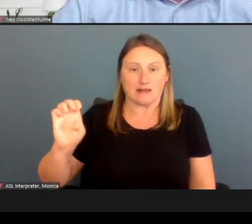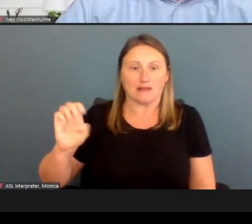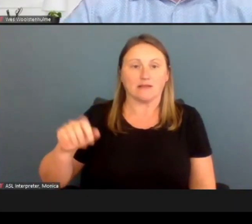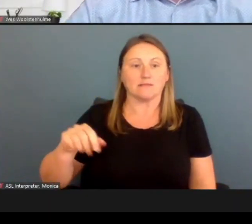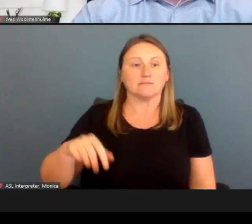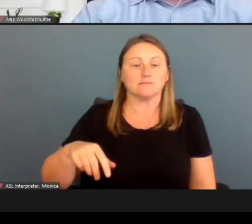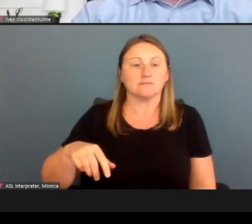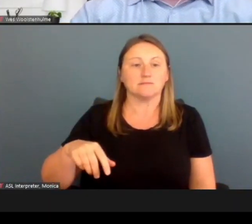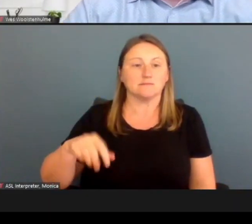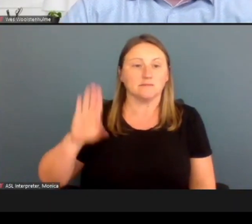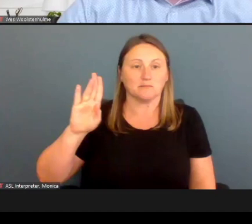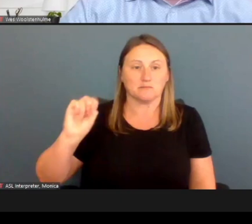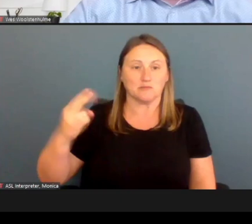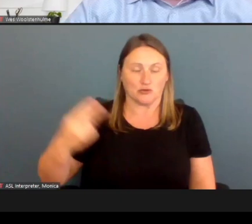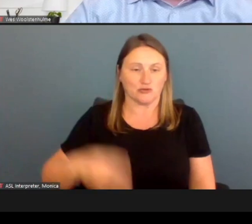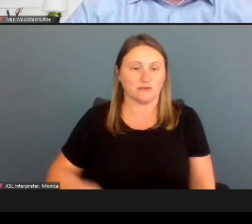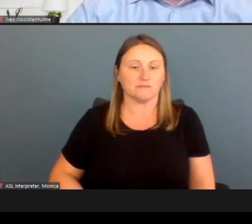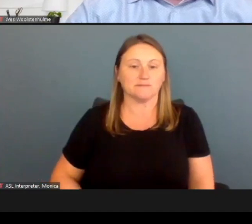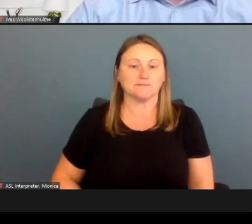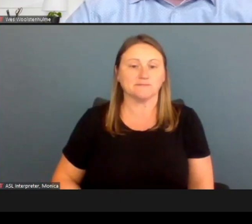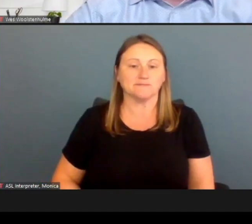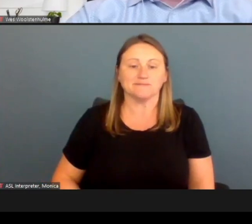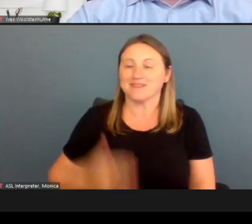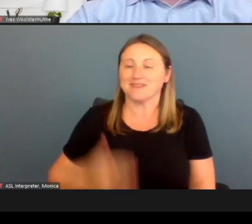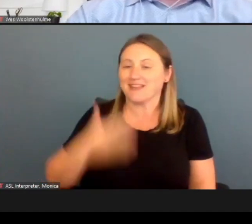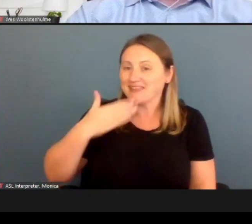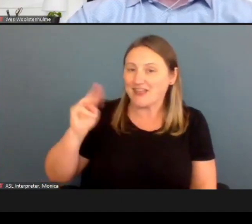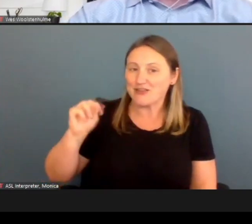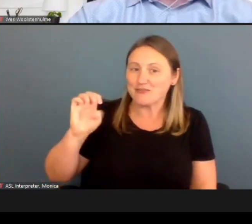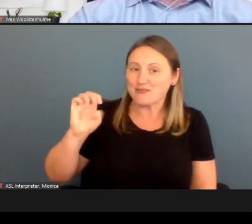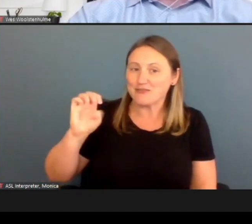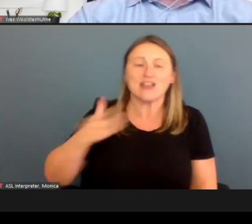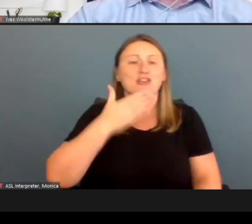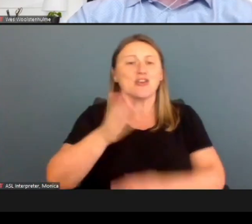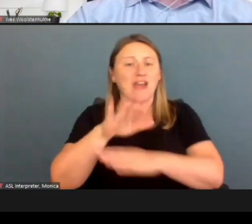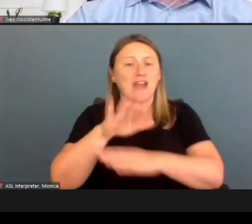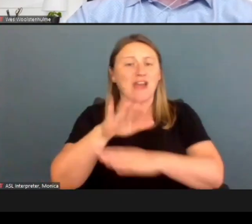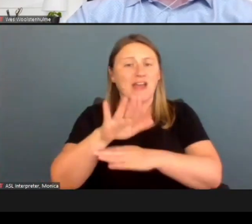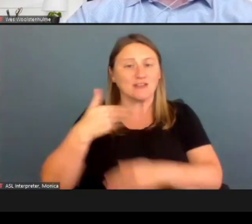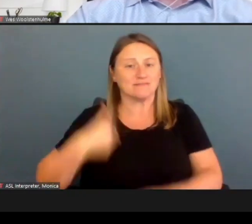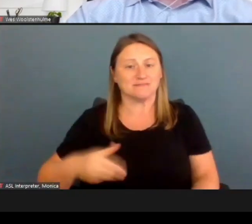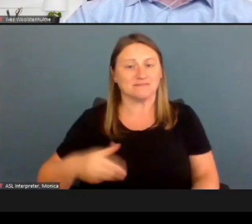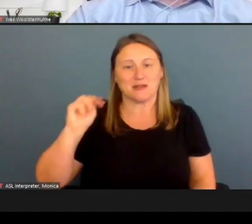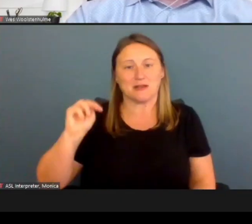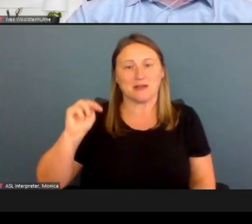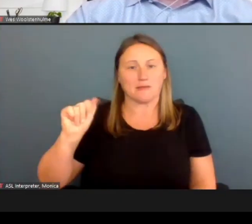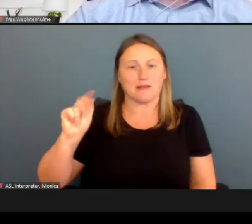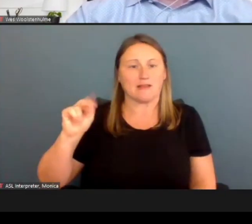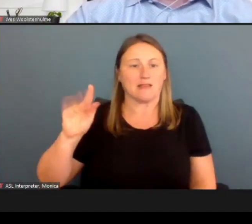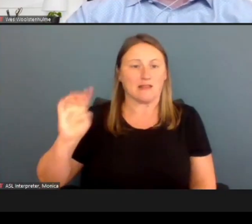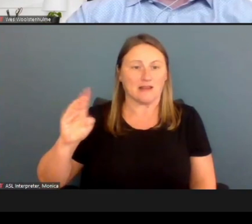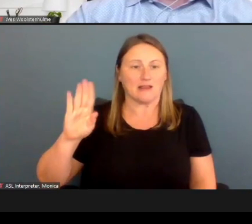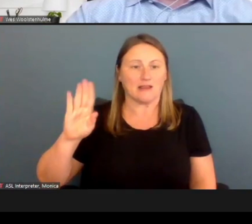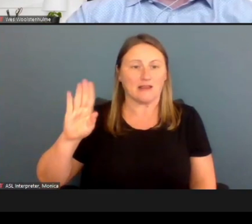Thank you, Melanie. Good afternoon, everyone. My name is Melanie Bush and I am deputy director,